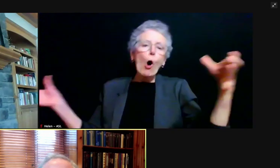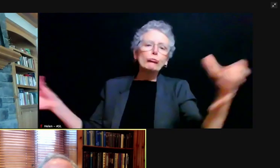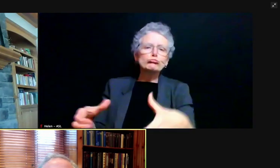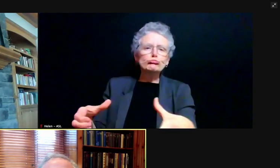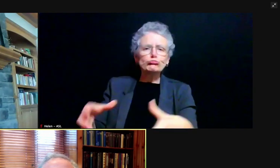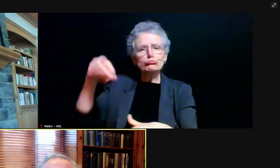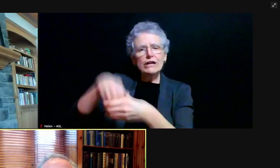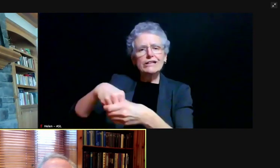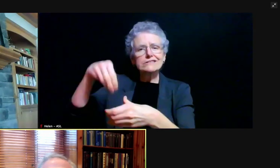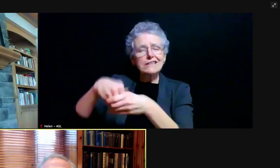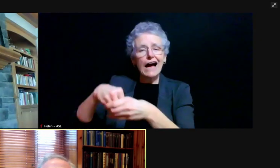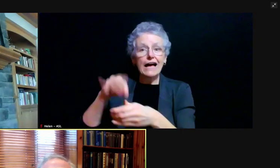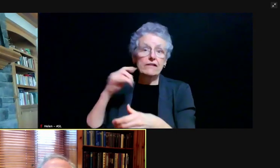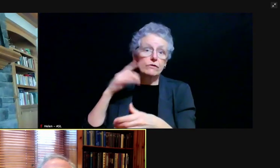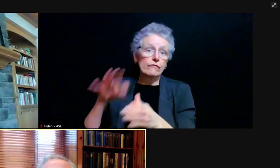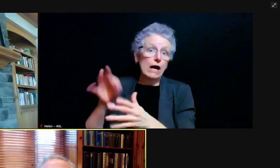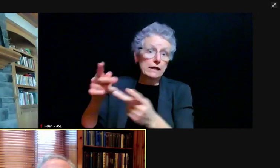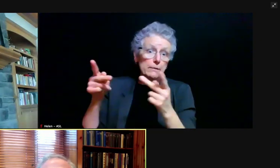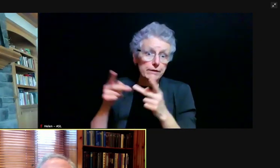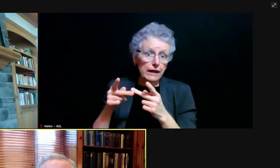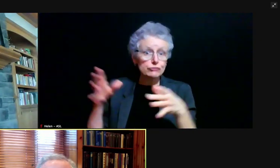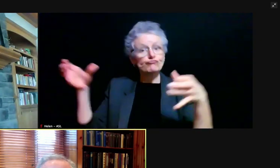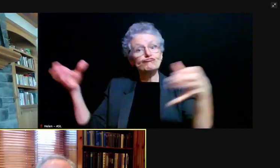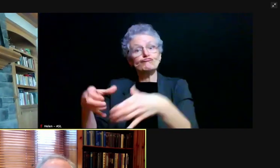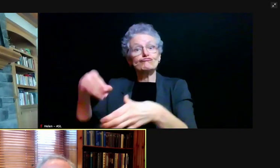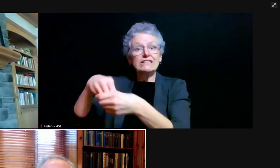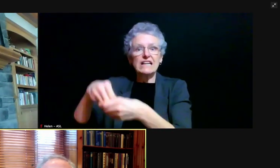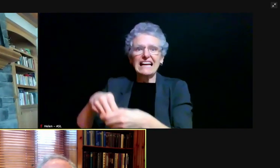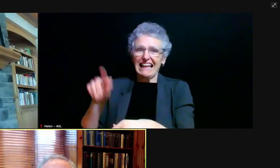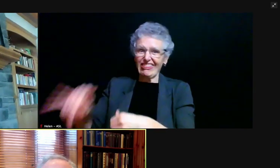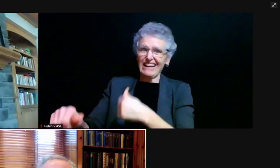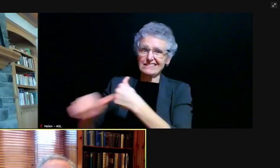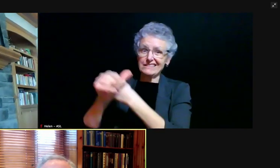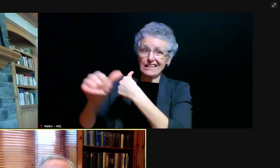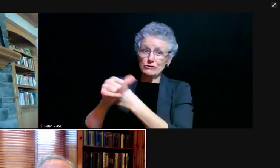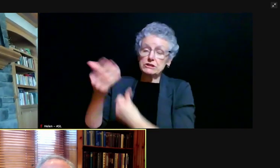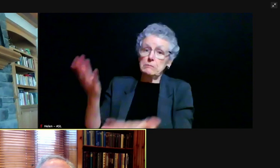in confined spaces where it might be more dangerous. So as of now, it's still a go